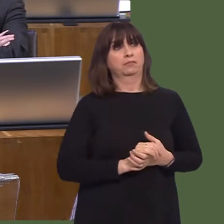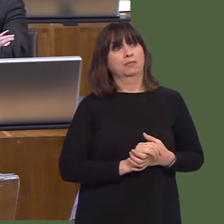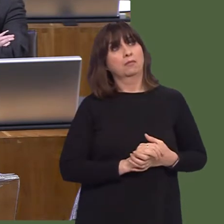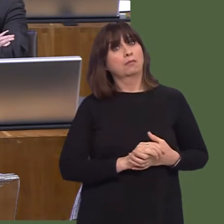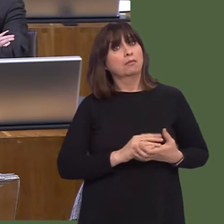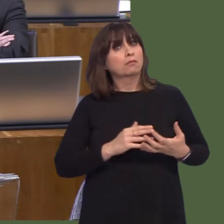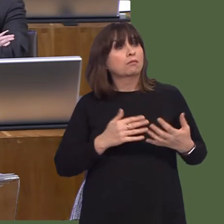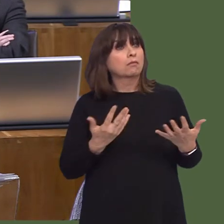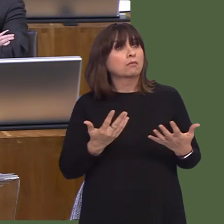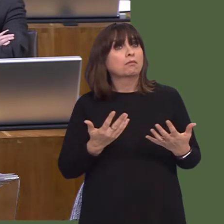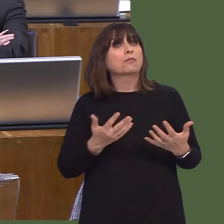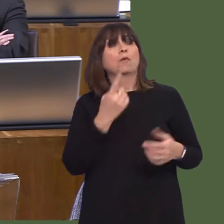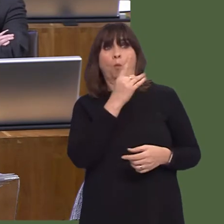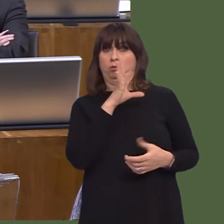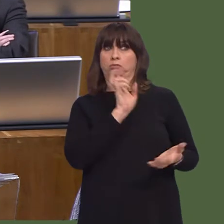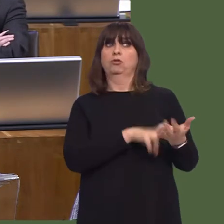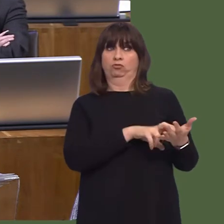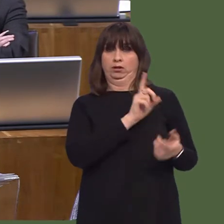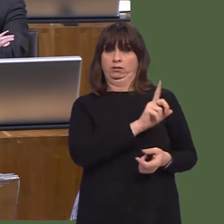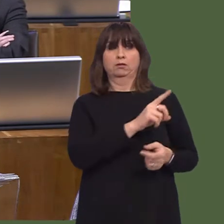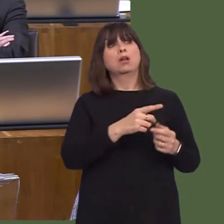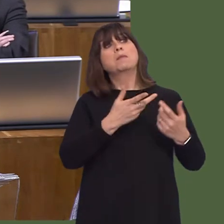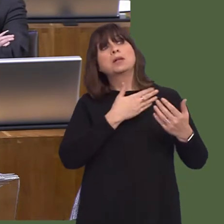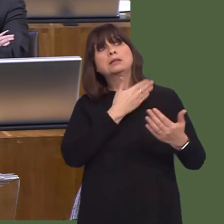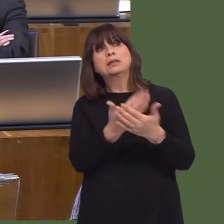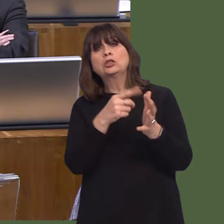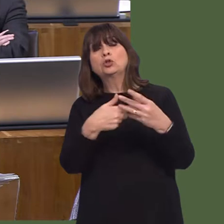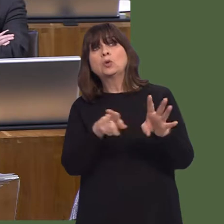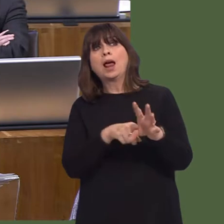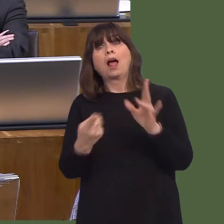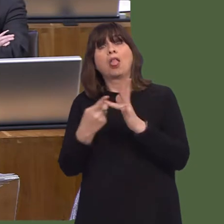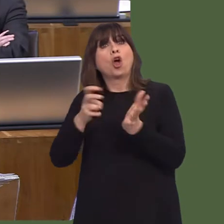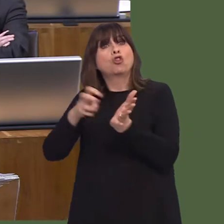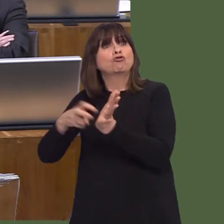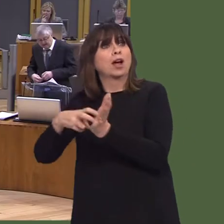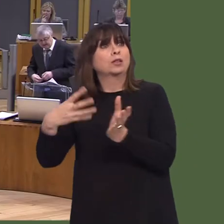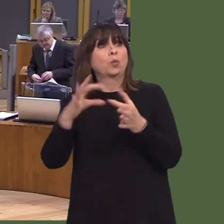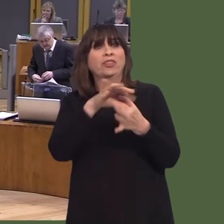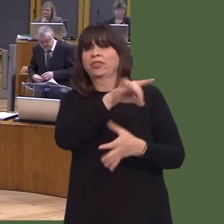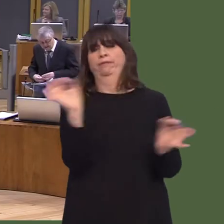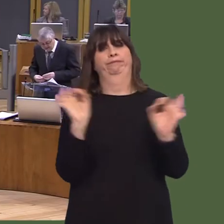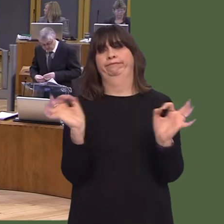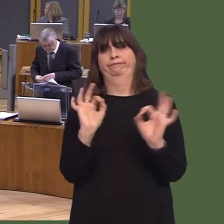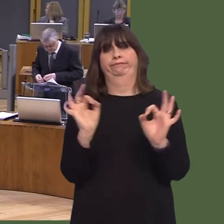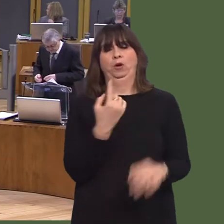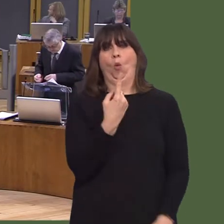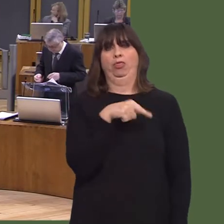Scotland has banned their use, Westminster is considering a ban, but Wales is falling